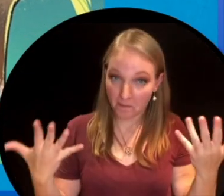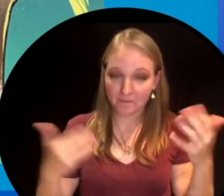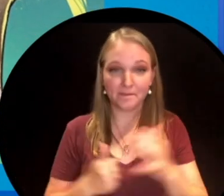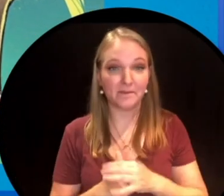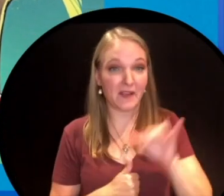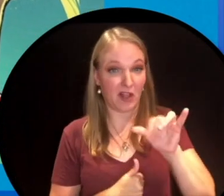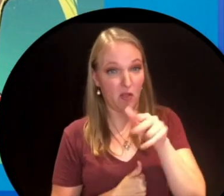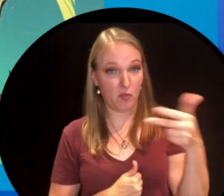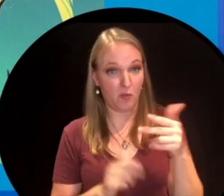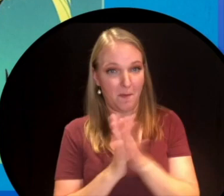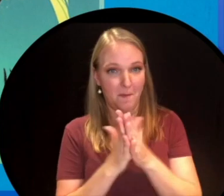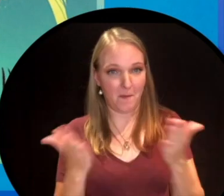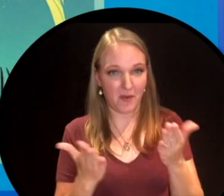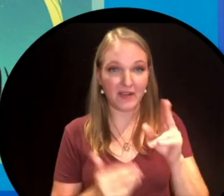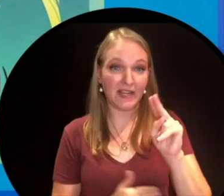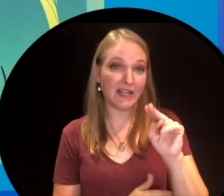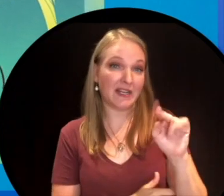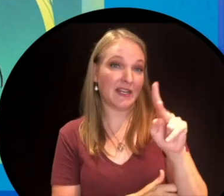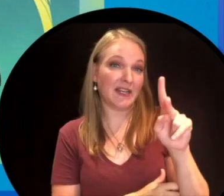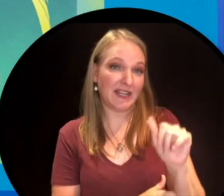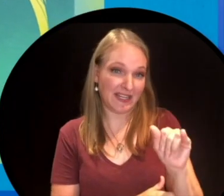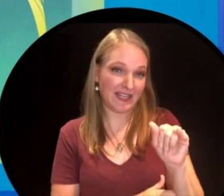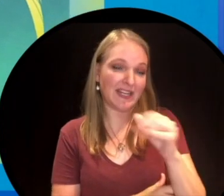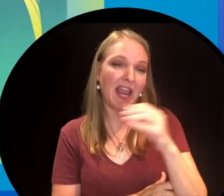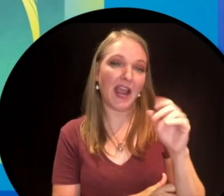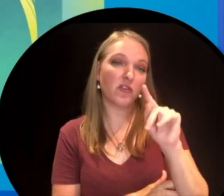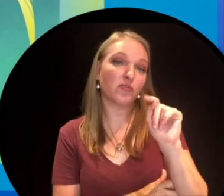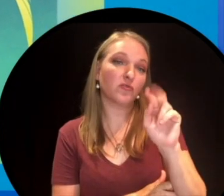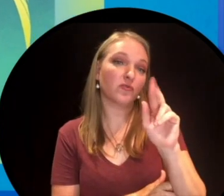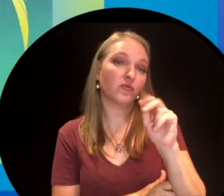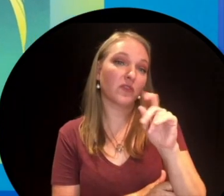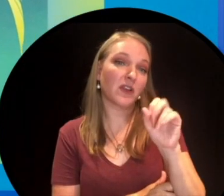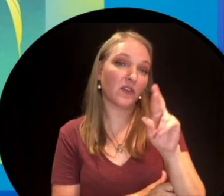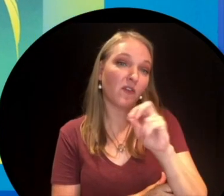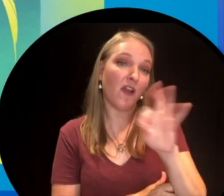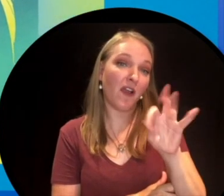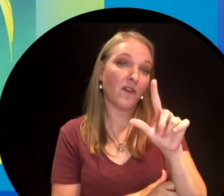on real life science. So in this book, in the third book Nikki Tesla and the traders of the